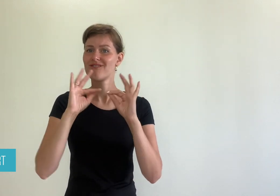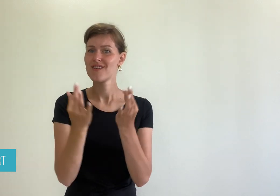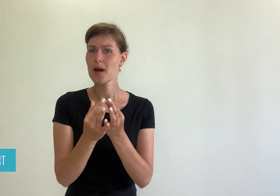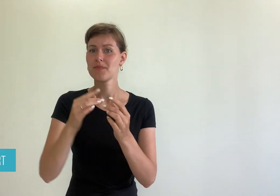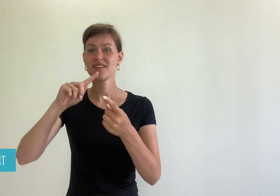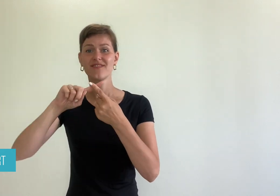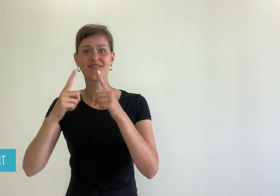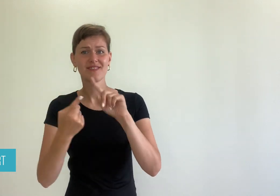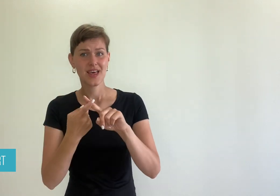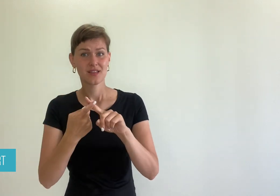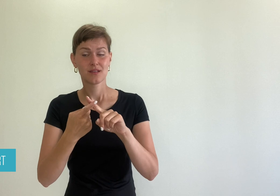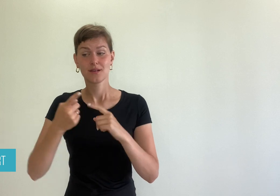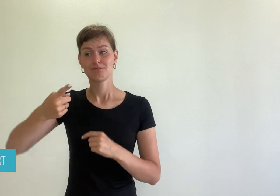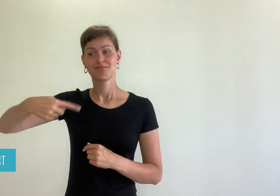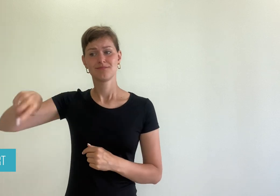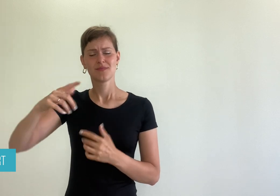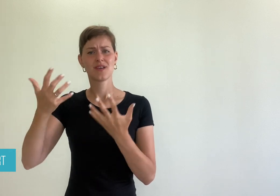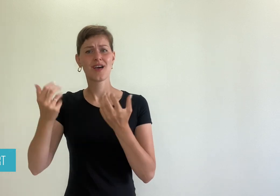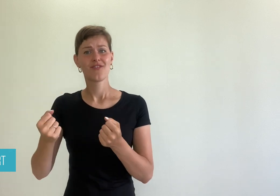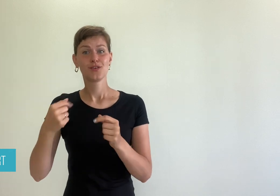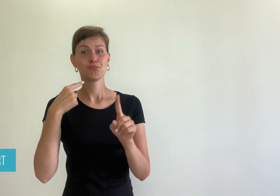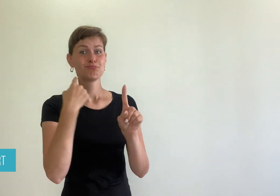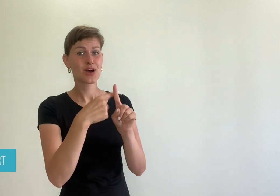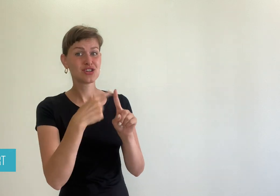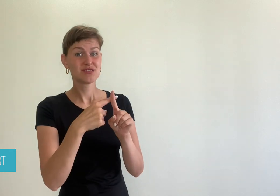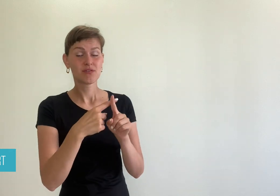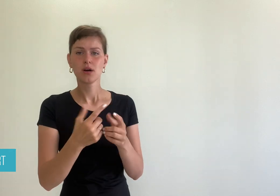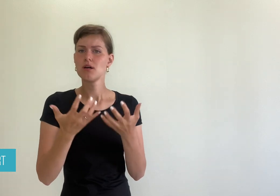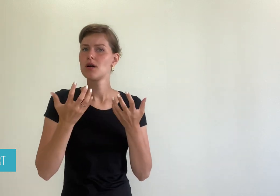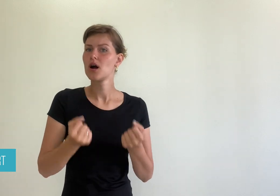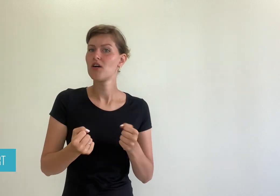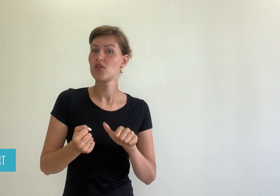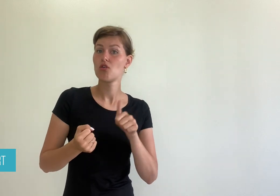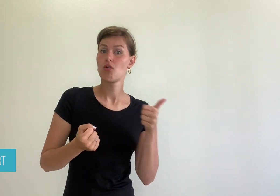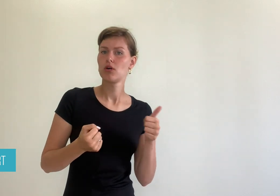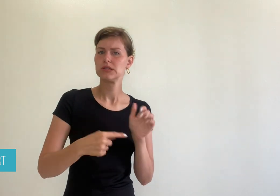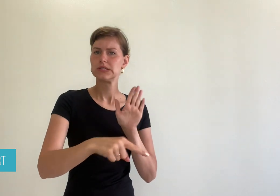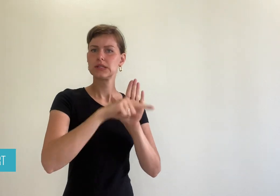Some responded positively, others with contempt.